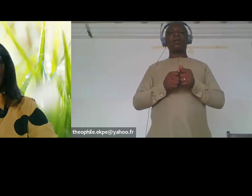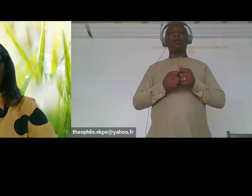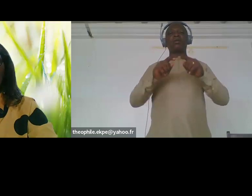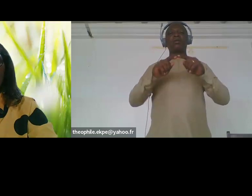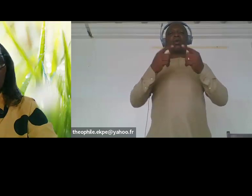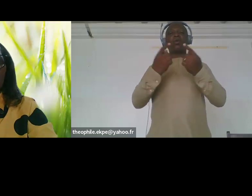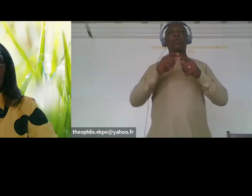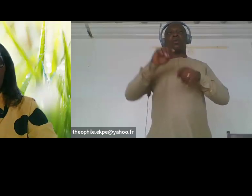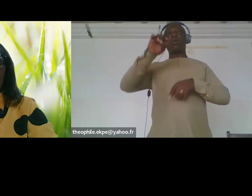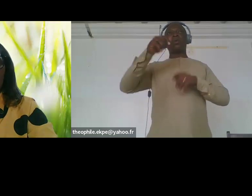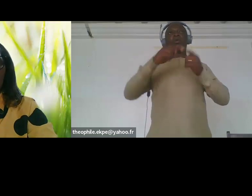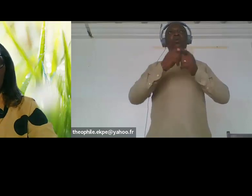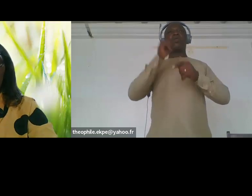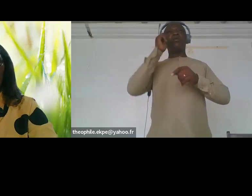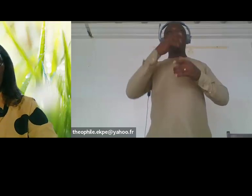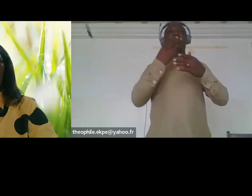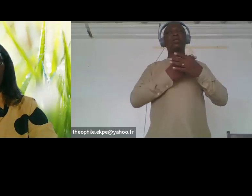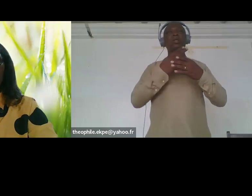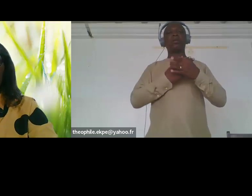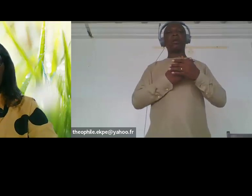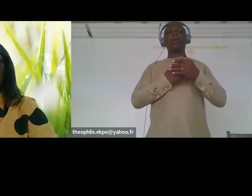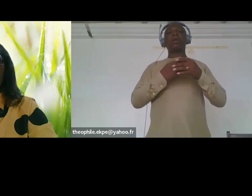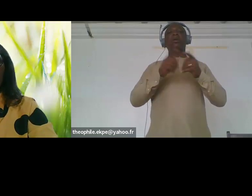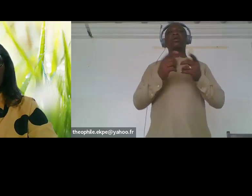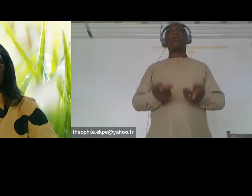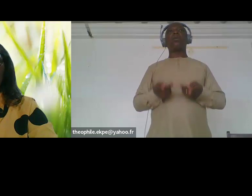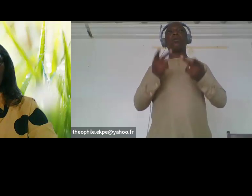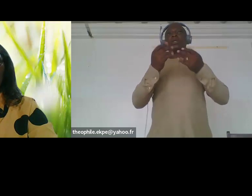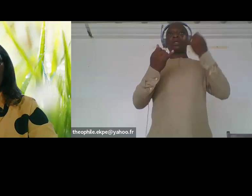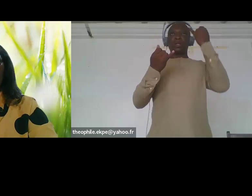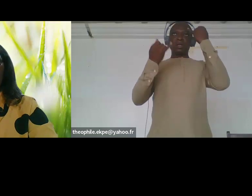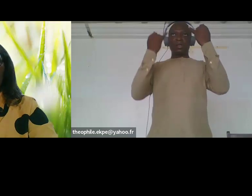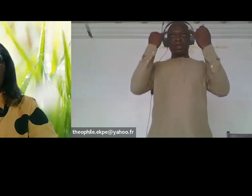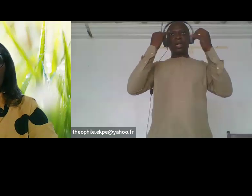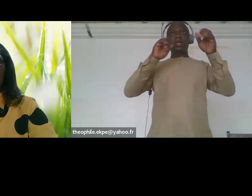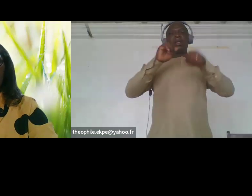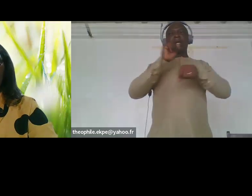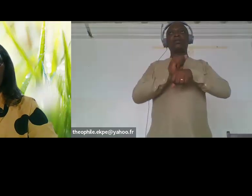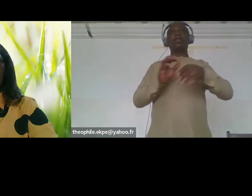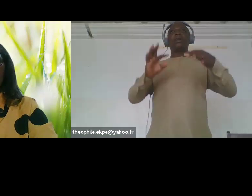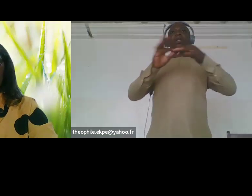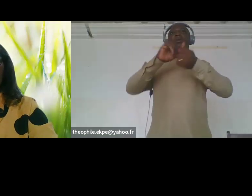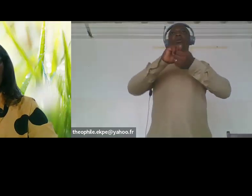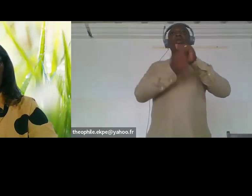change business ideas uh because they wanted really to to face or even to